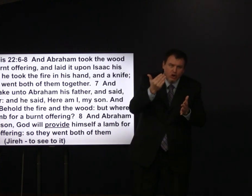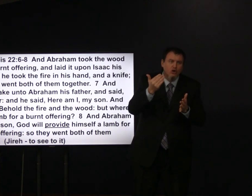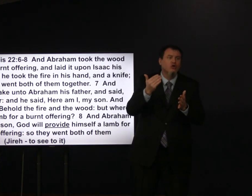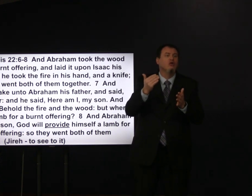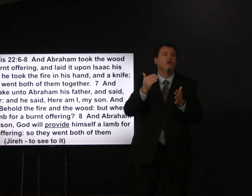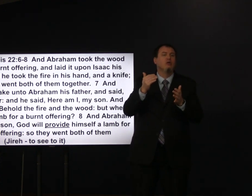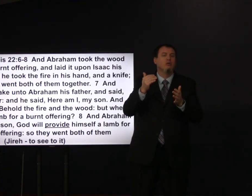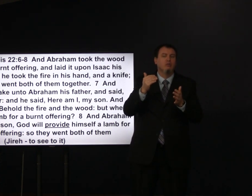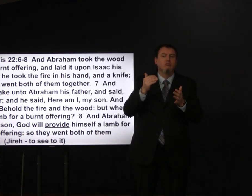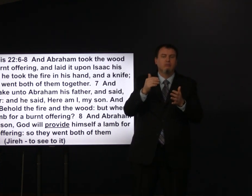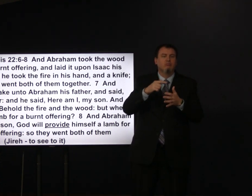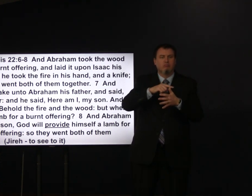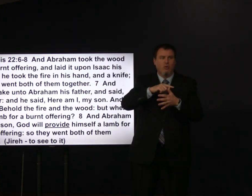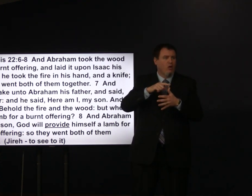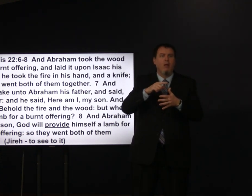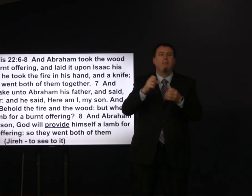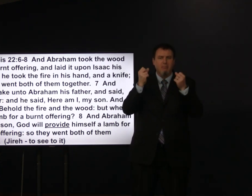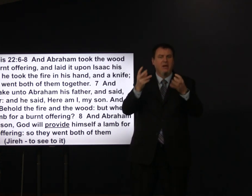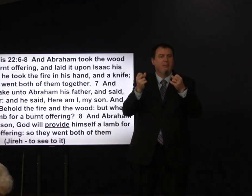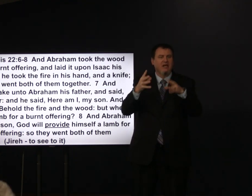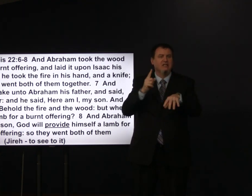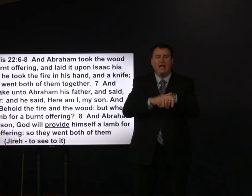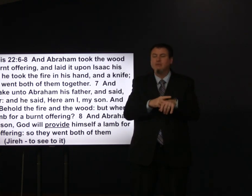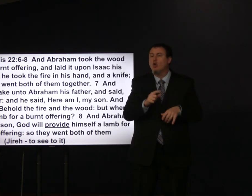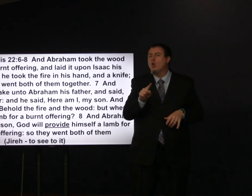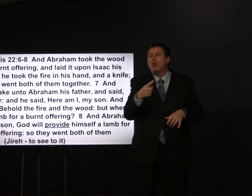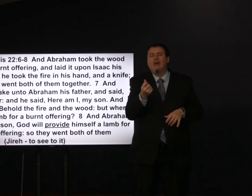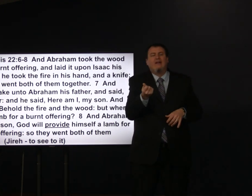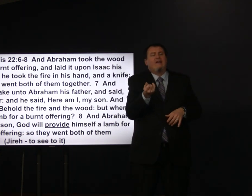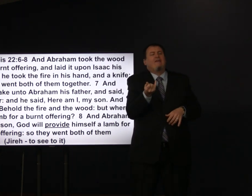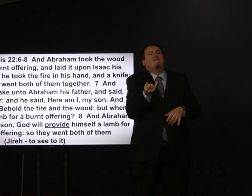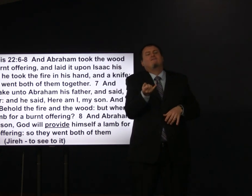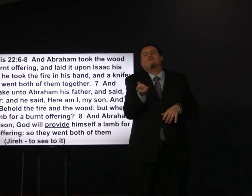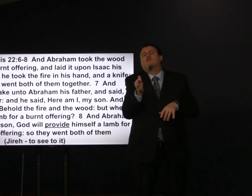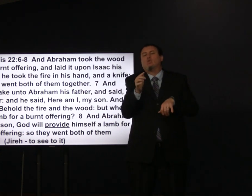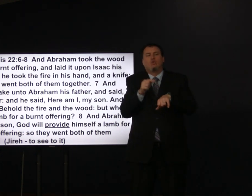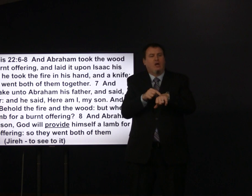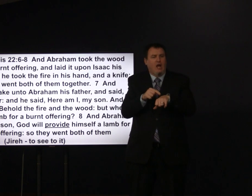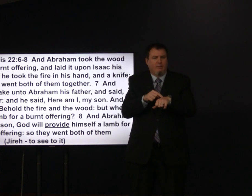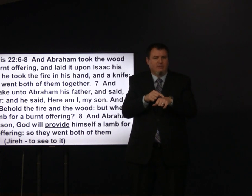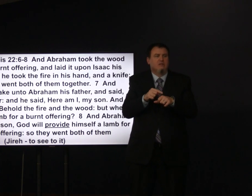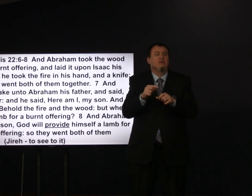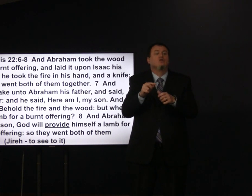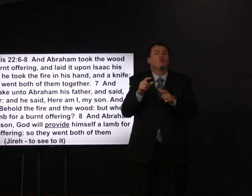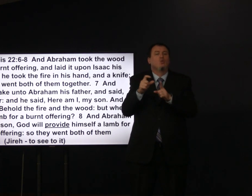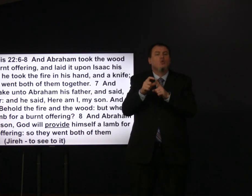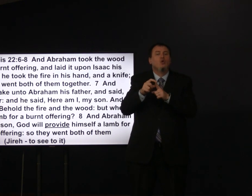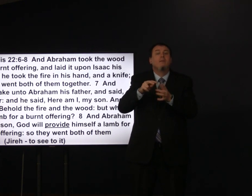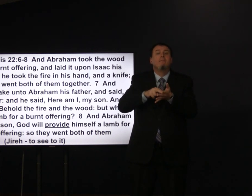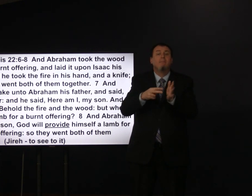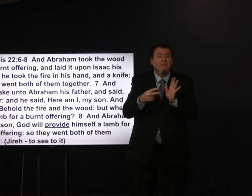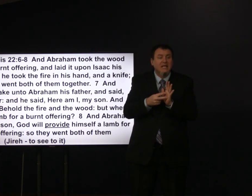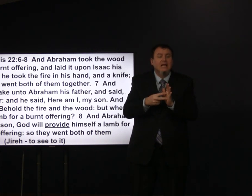most of the time in the Bible this is used to mean C appear look